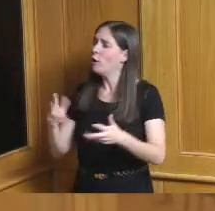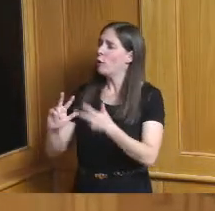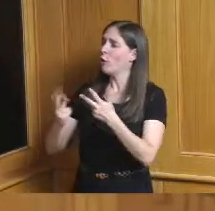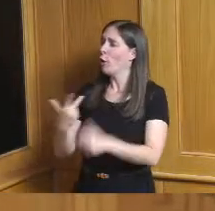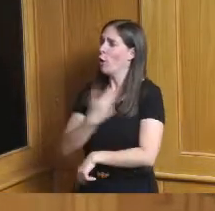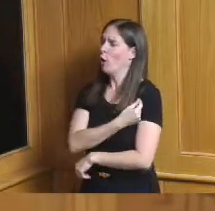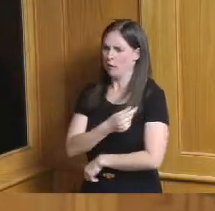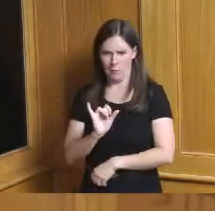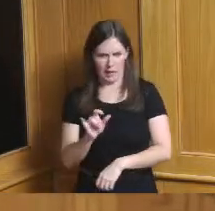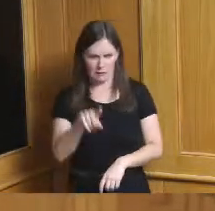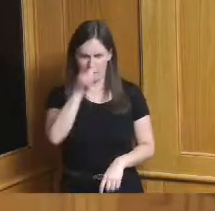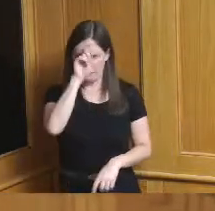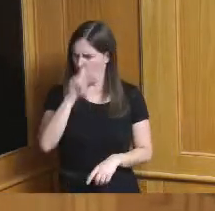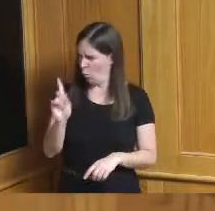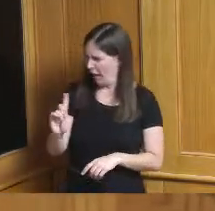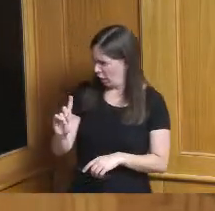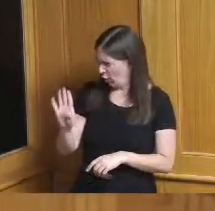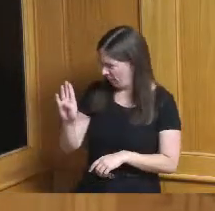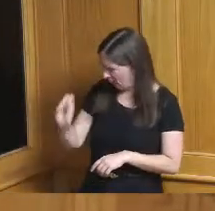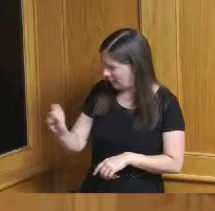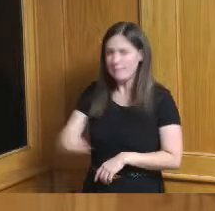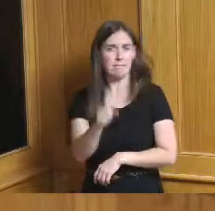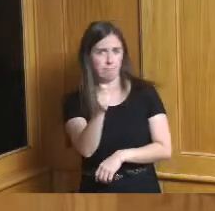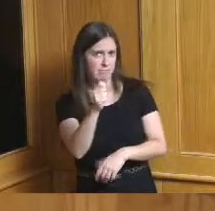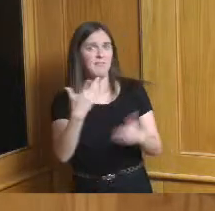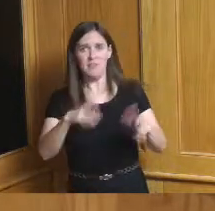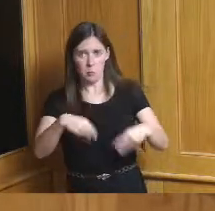at the bus and they're like yeah they're giving the boosters out so you can also